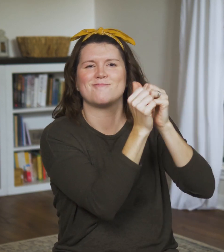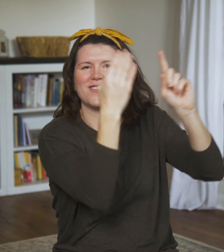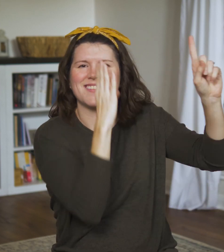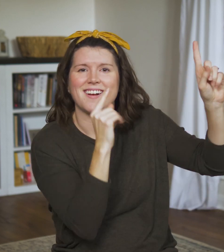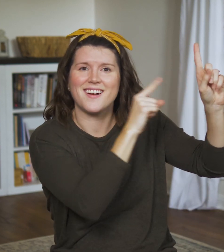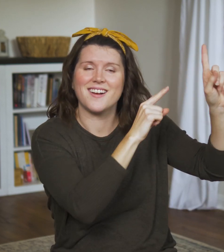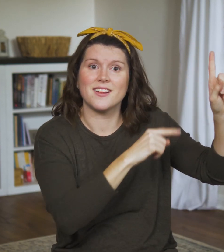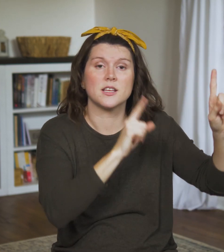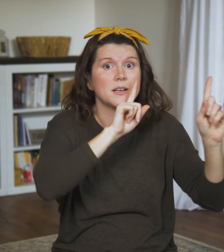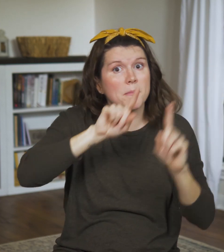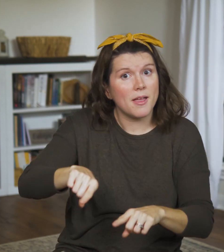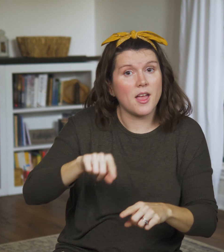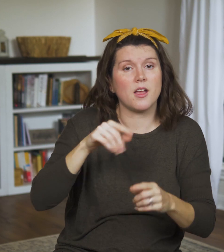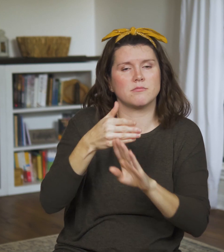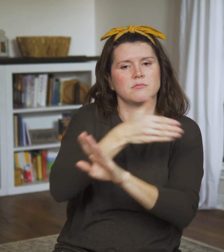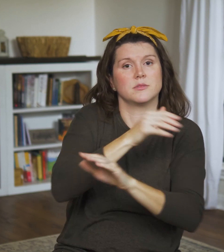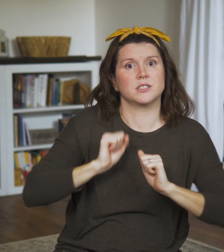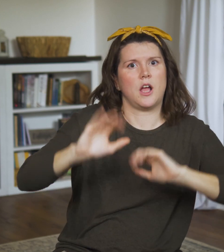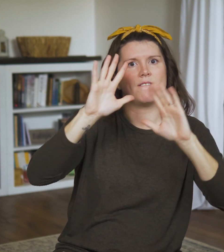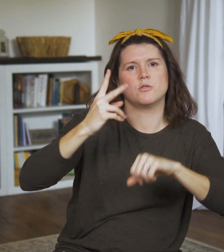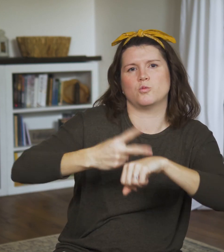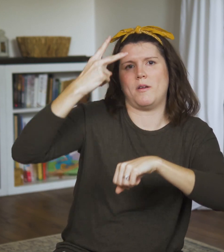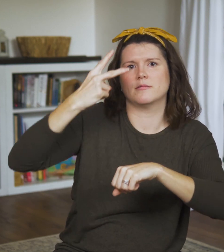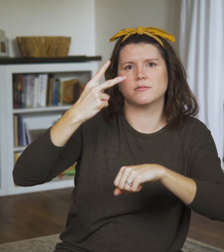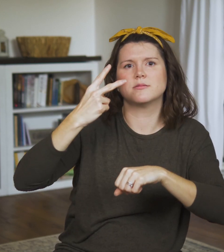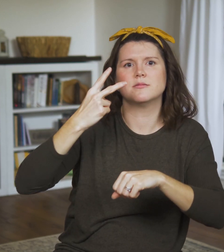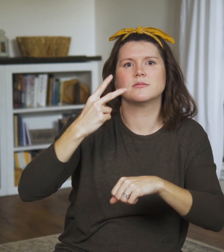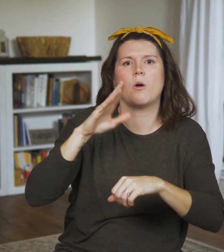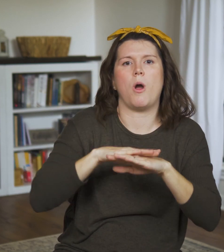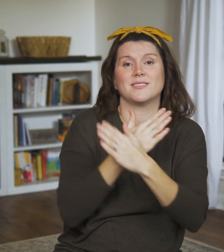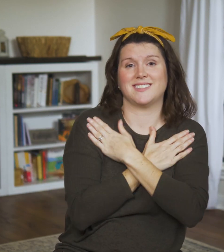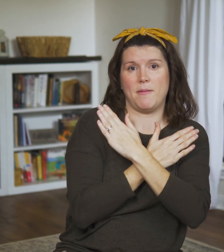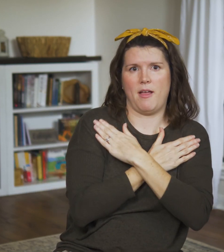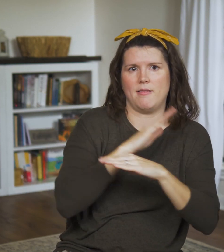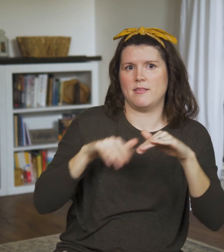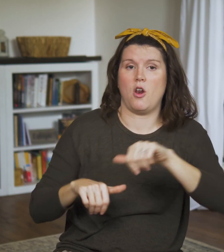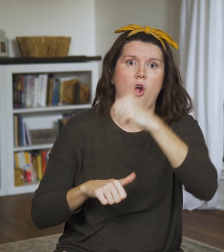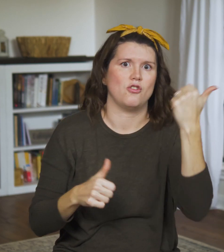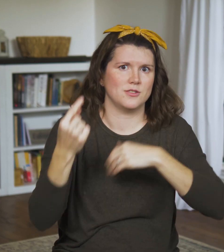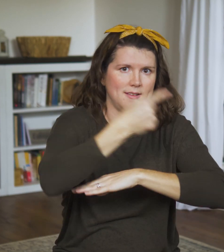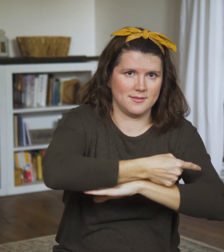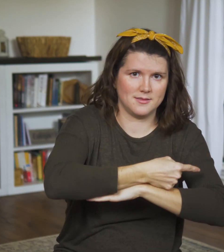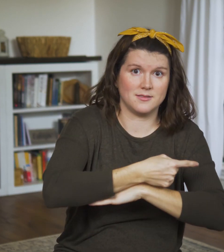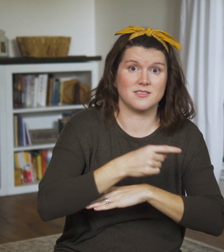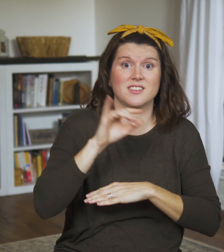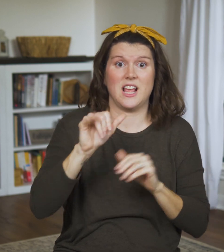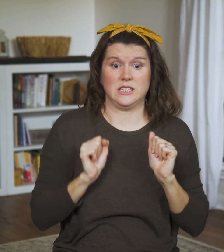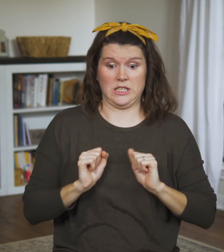They still live out this ancient principle handed down by God.